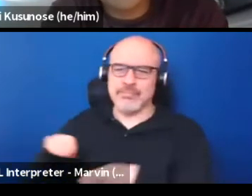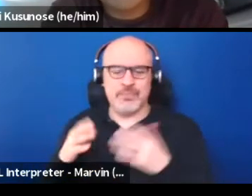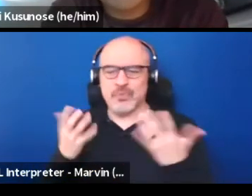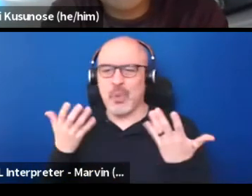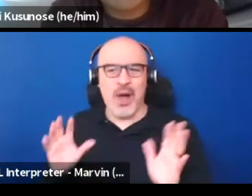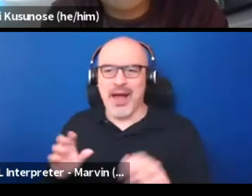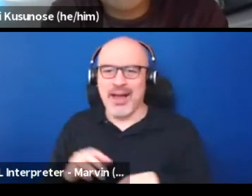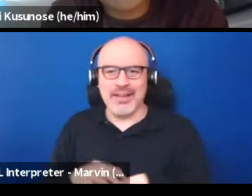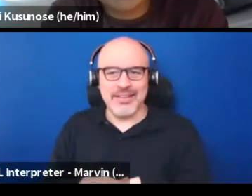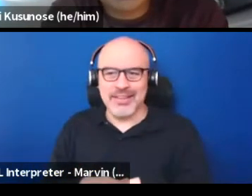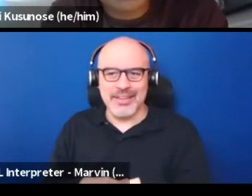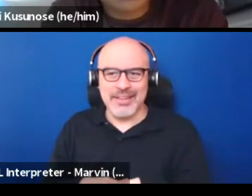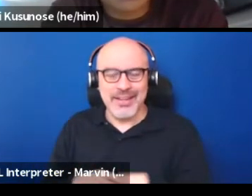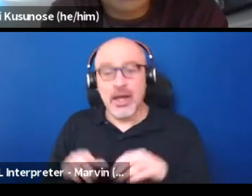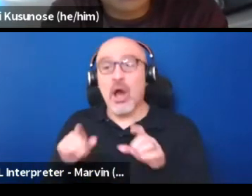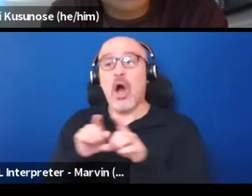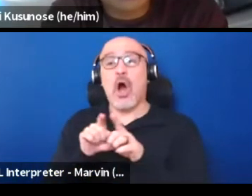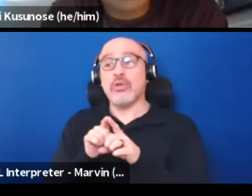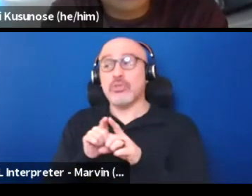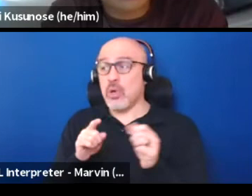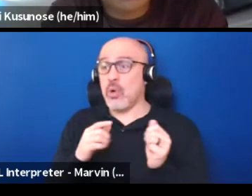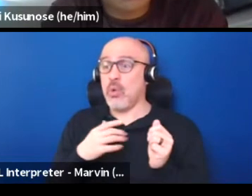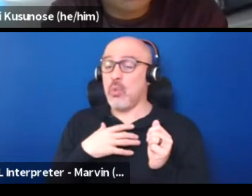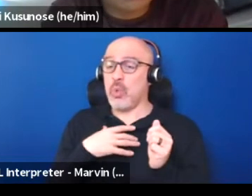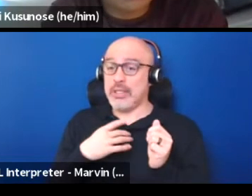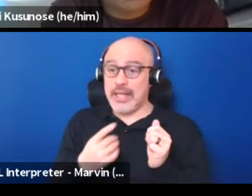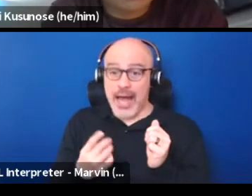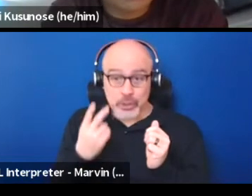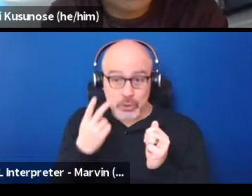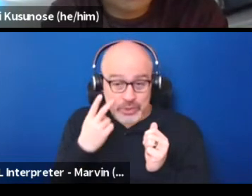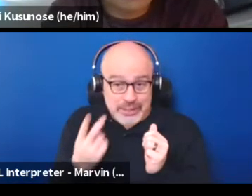Would also like to see an American theater